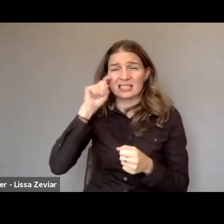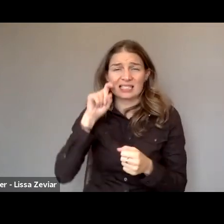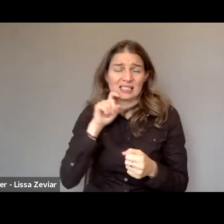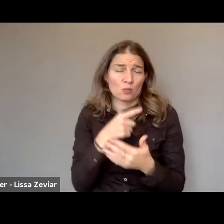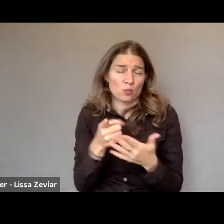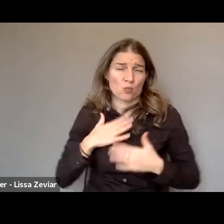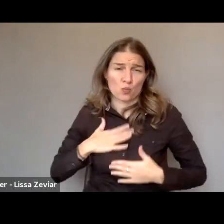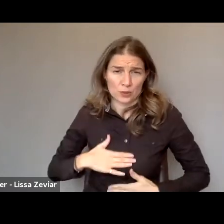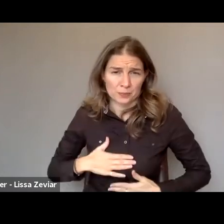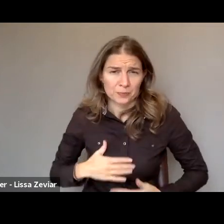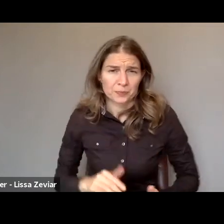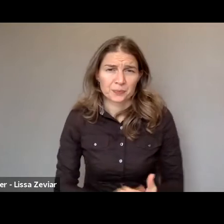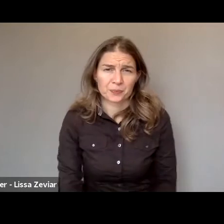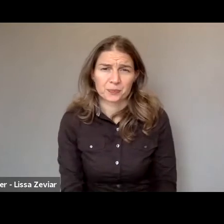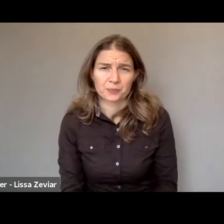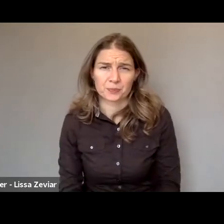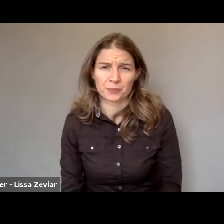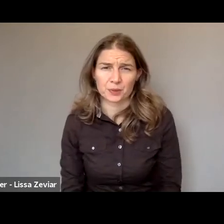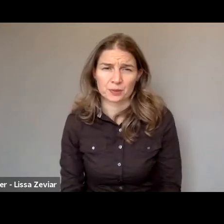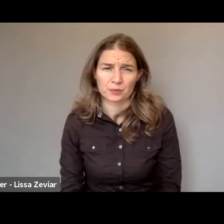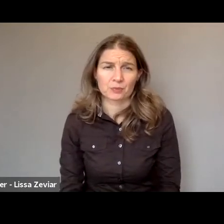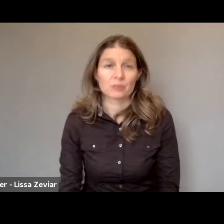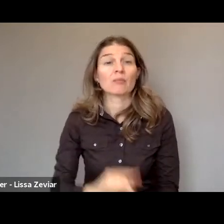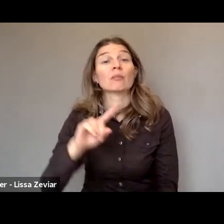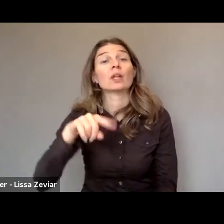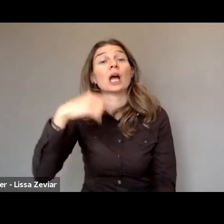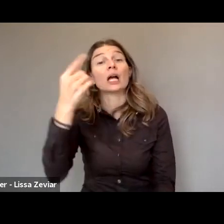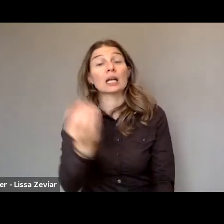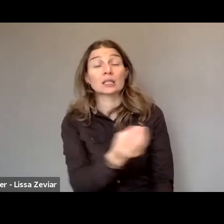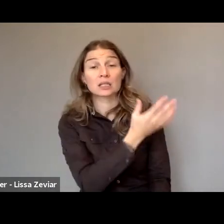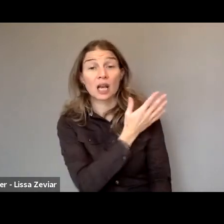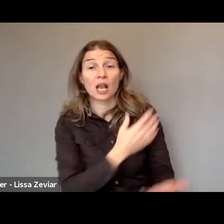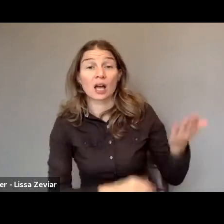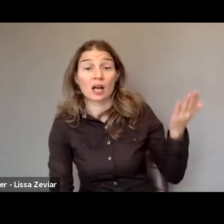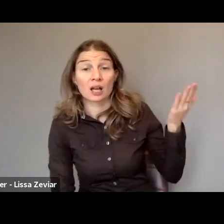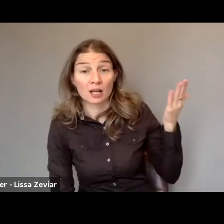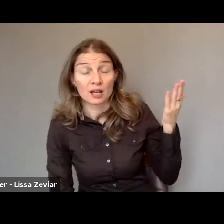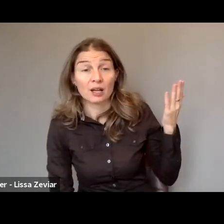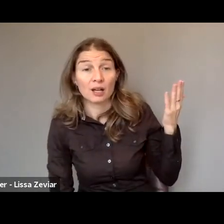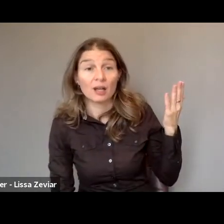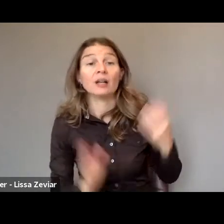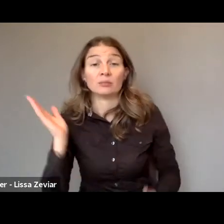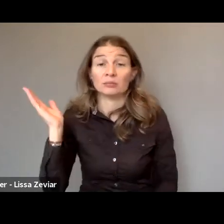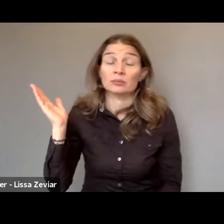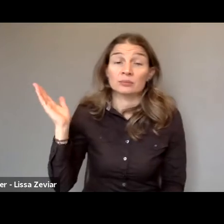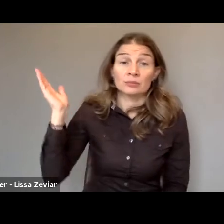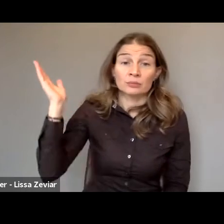Next slide please. This is the data hotline in 2019, we had 1093 calls